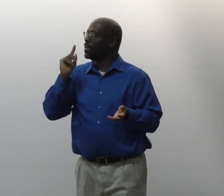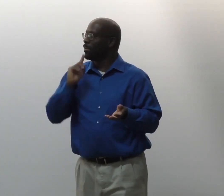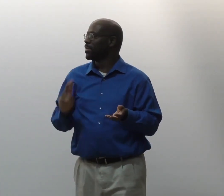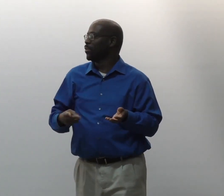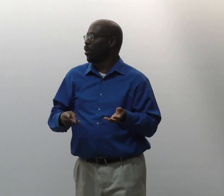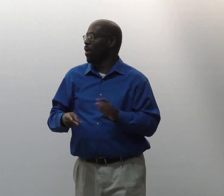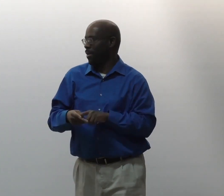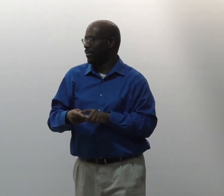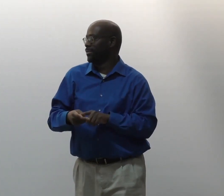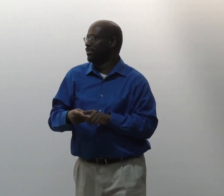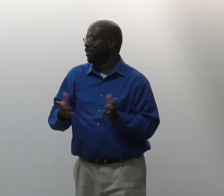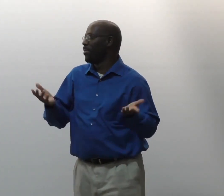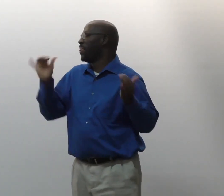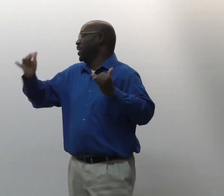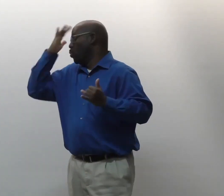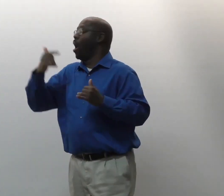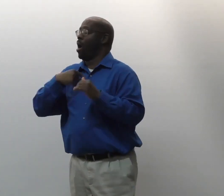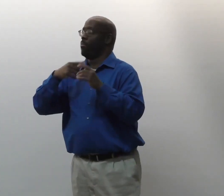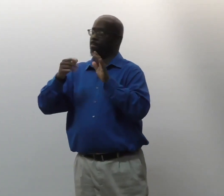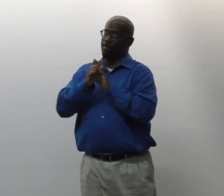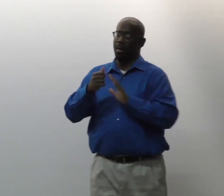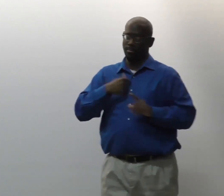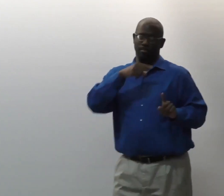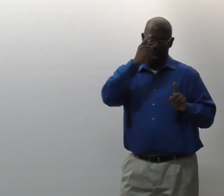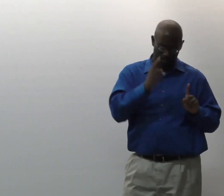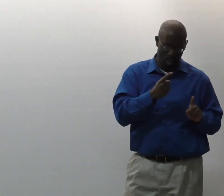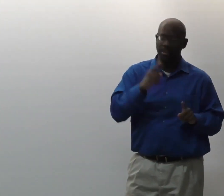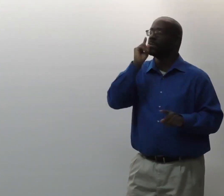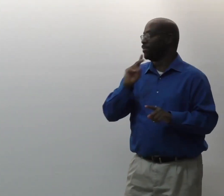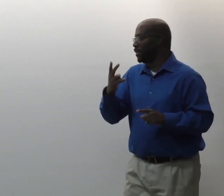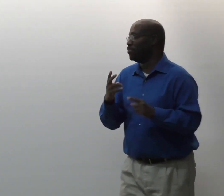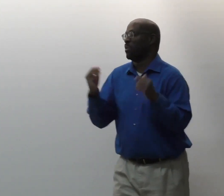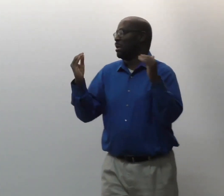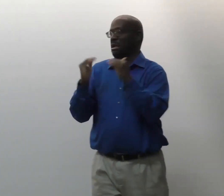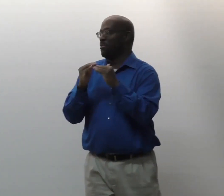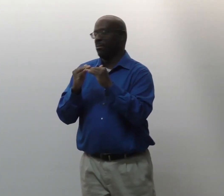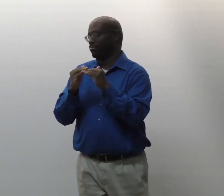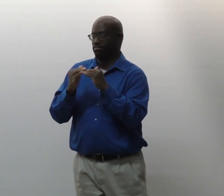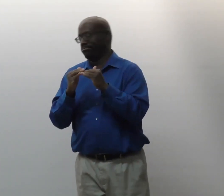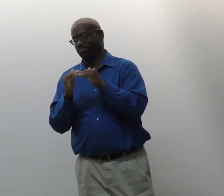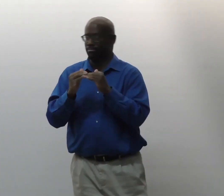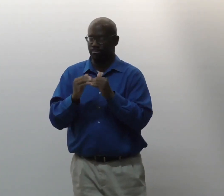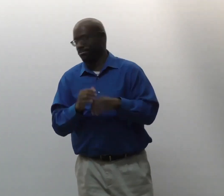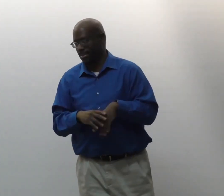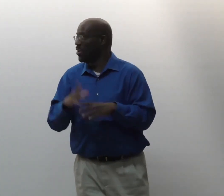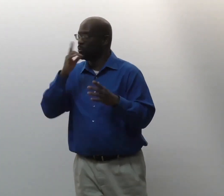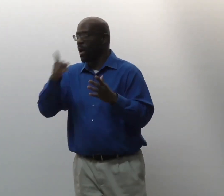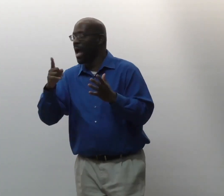they realize that I'm deaf in a secondary way. And that's why I identify myself as a Black first and deaf second. I wouldn't say equal.